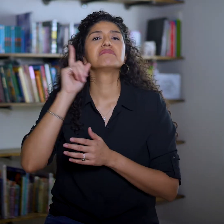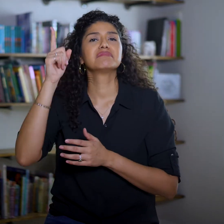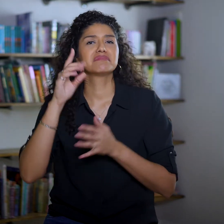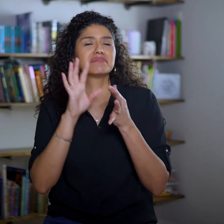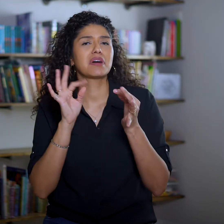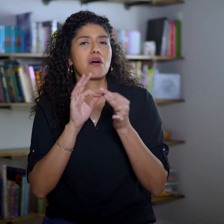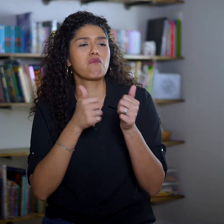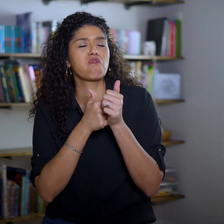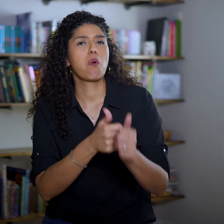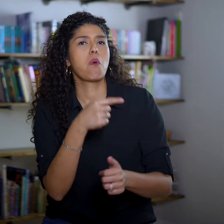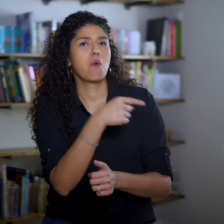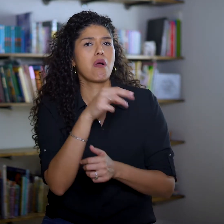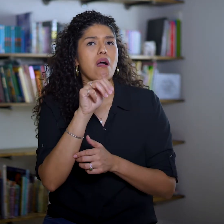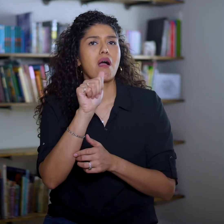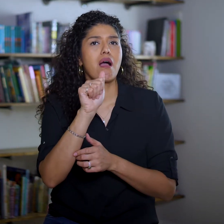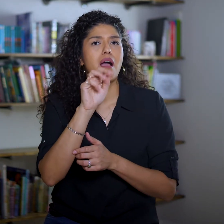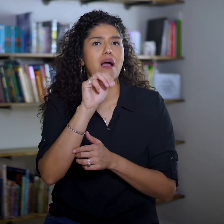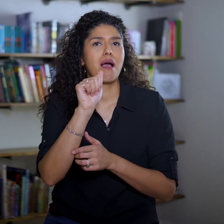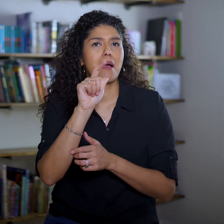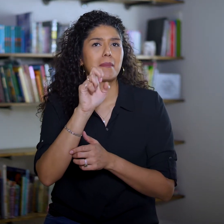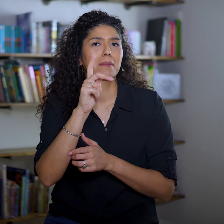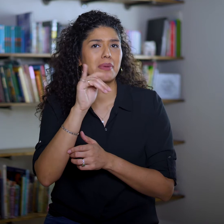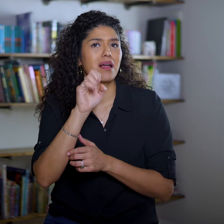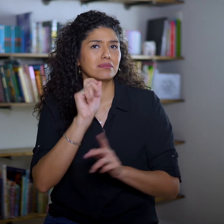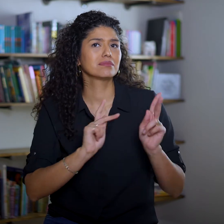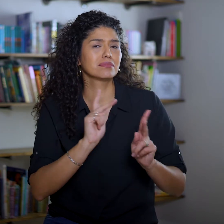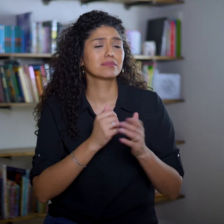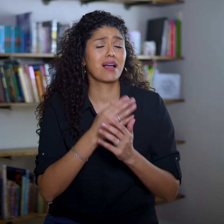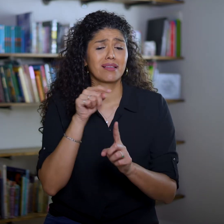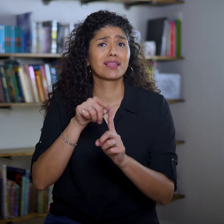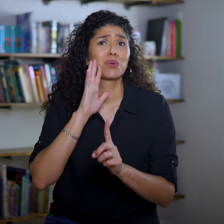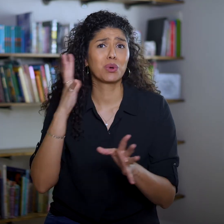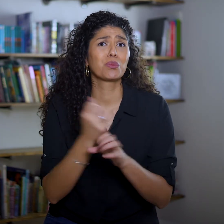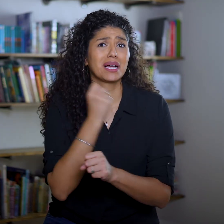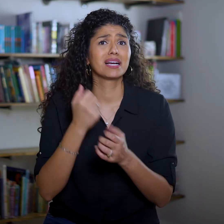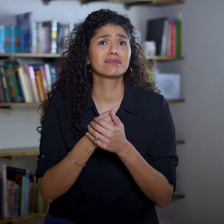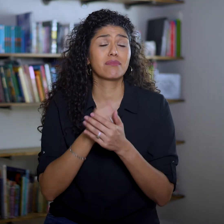God says to pursue the Amalekites and he’ll win.